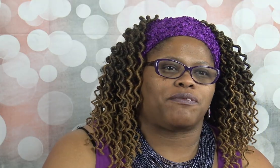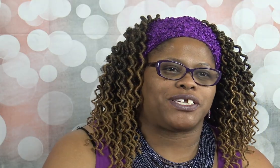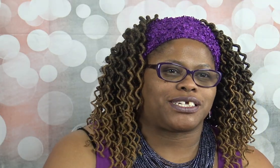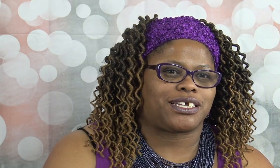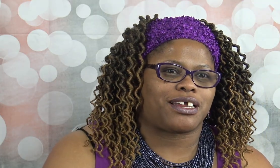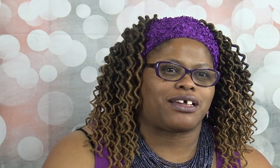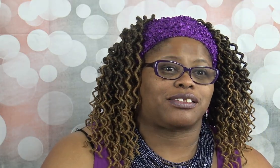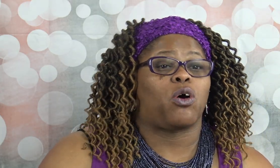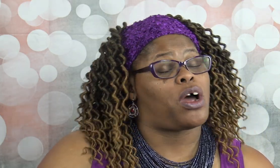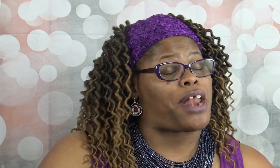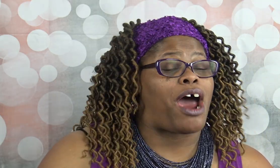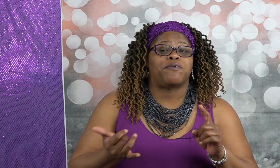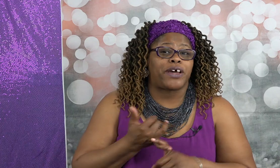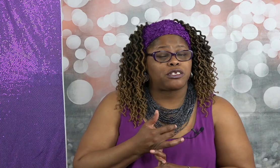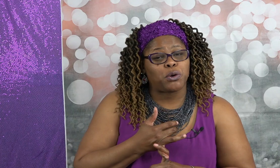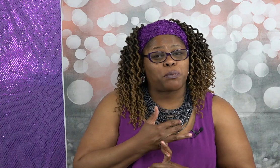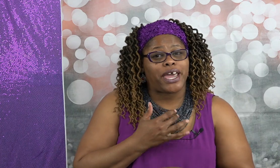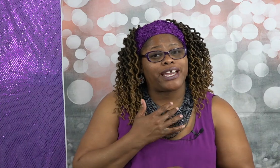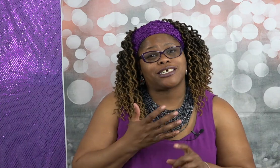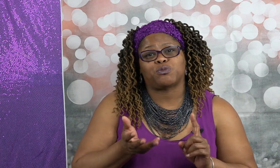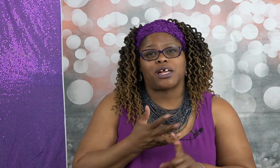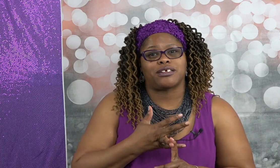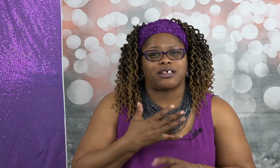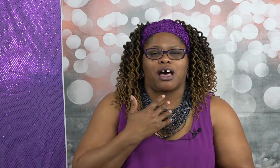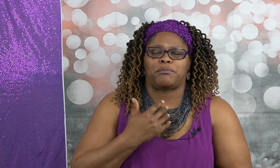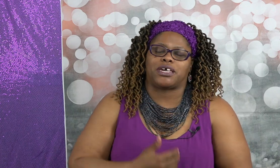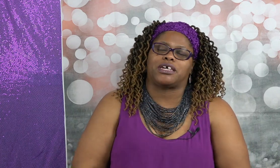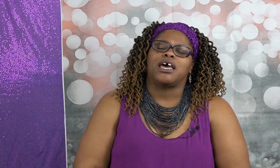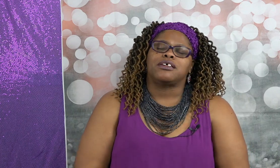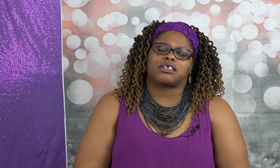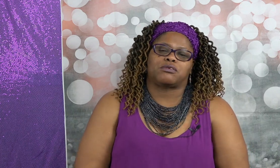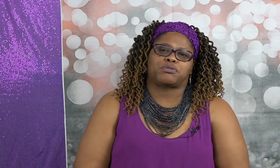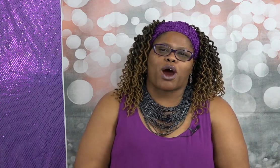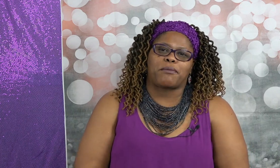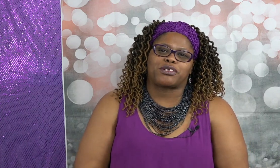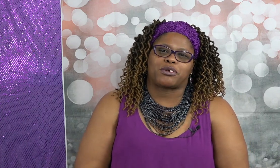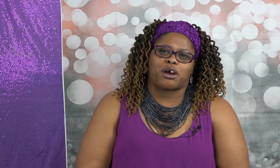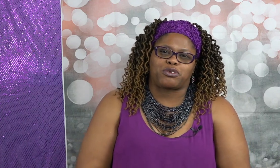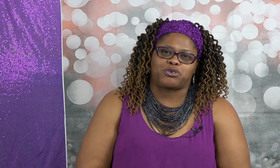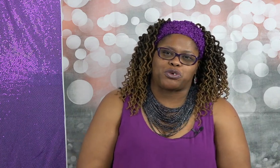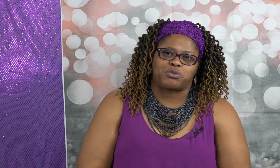visiting us on our Facebook page as well as being subscribers on our YouTube